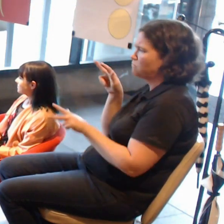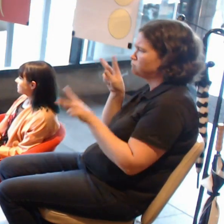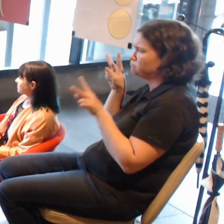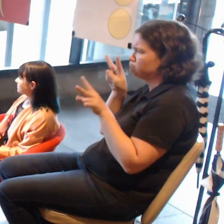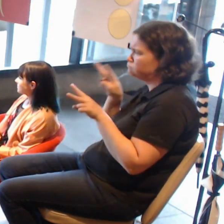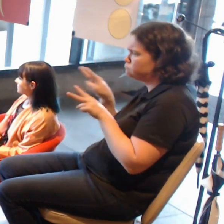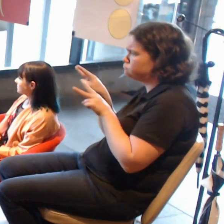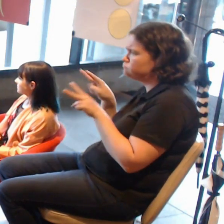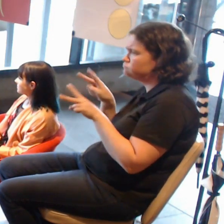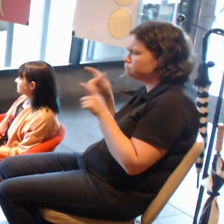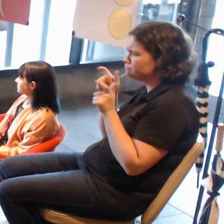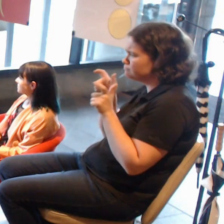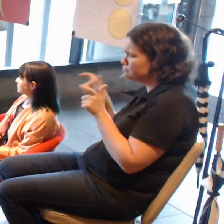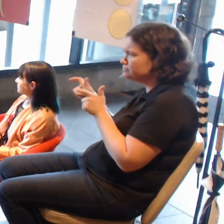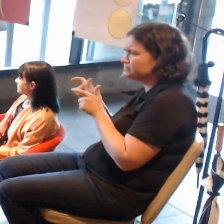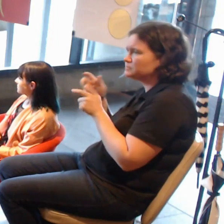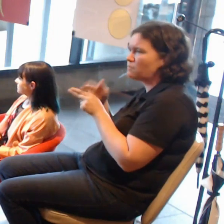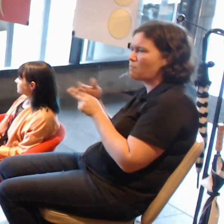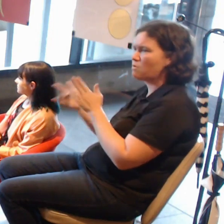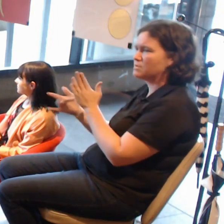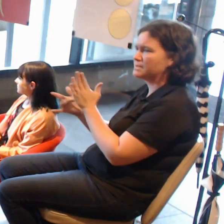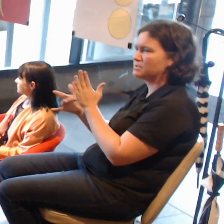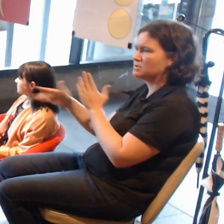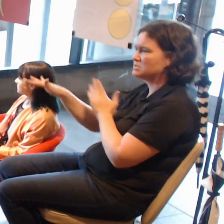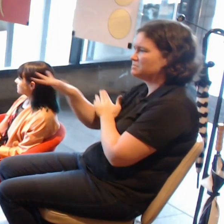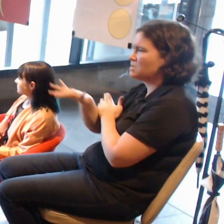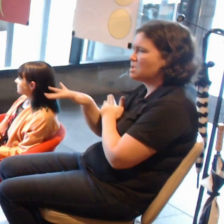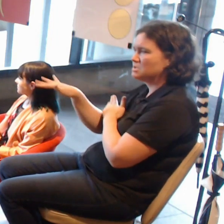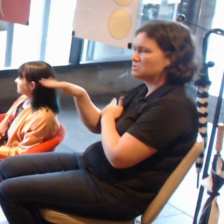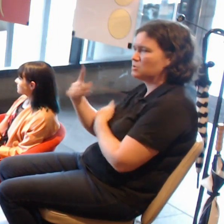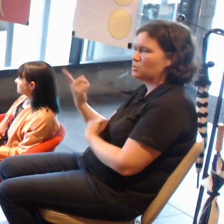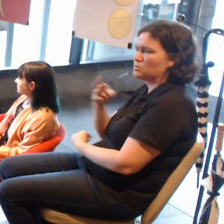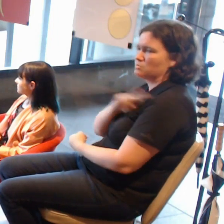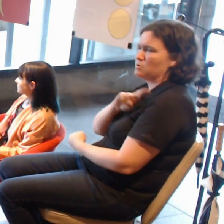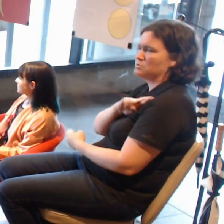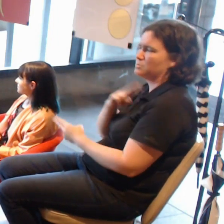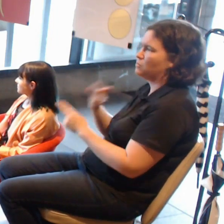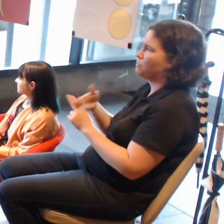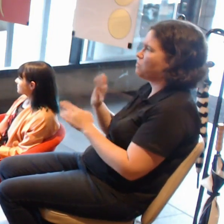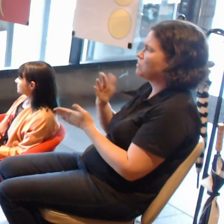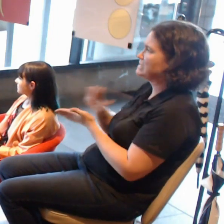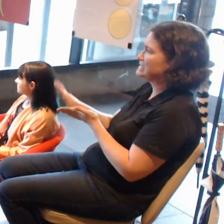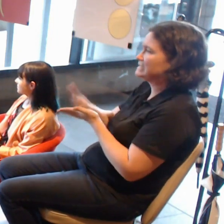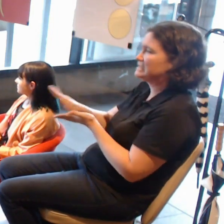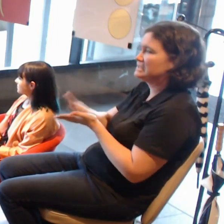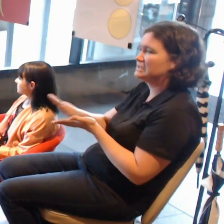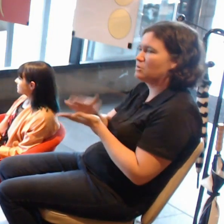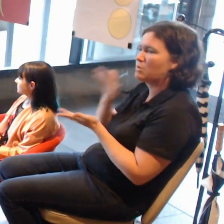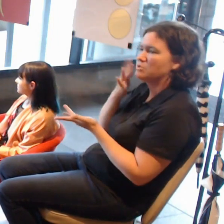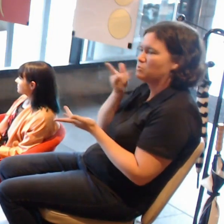cleaning it up when people can write something in a digital space and other people can come across it.